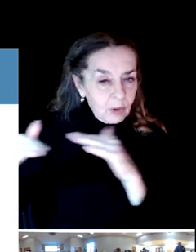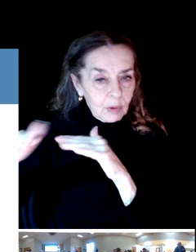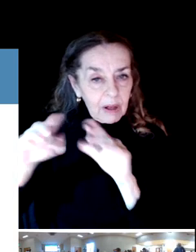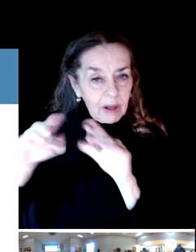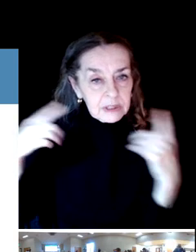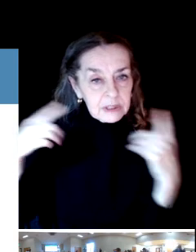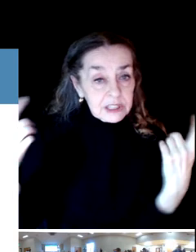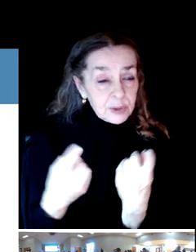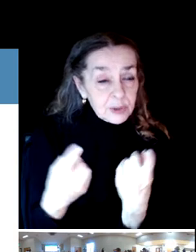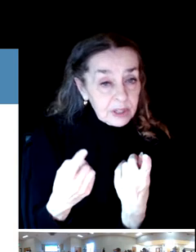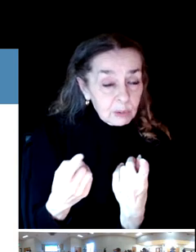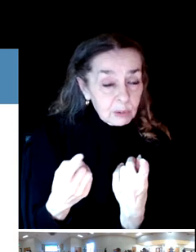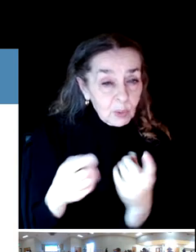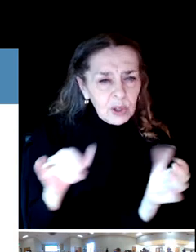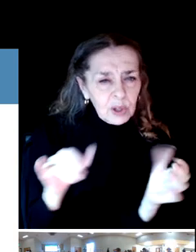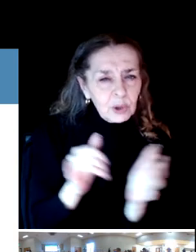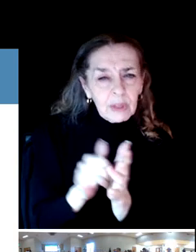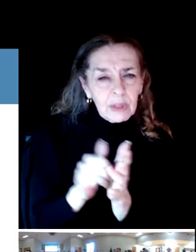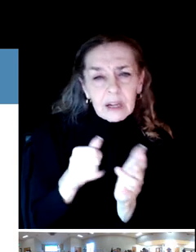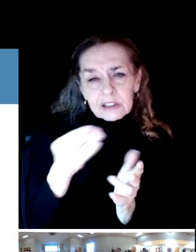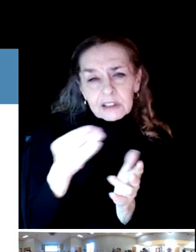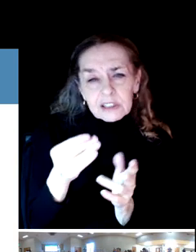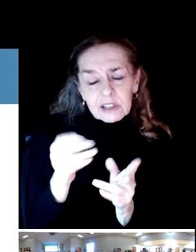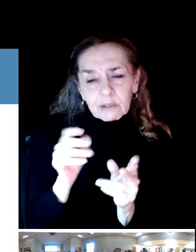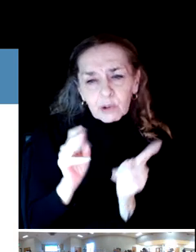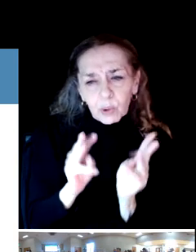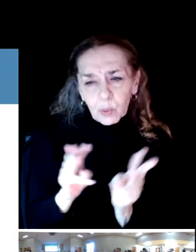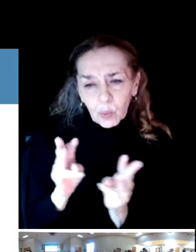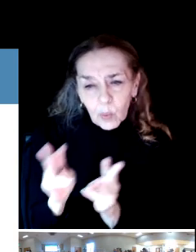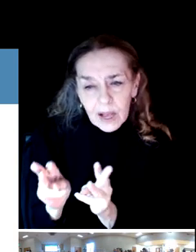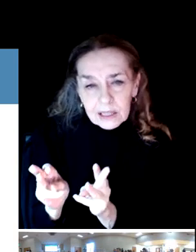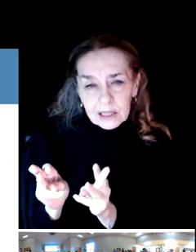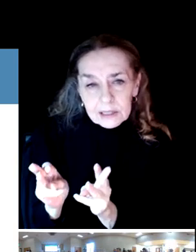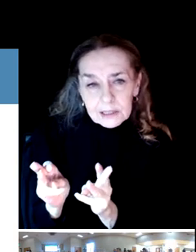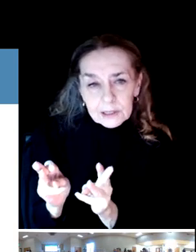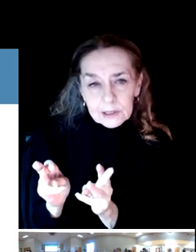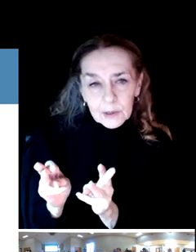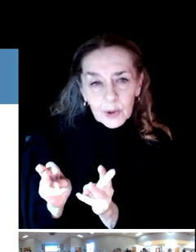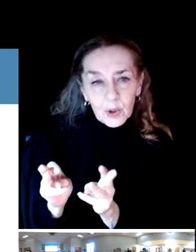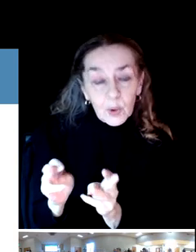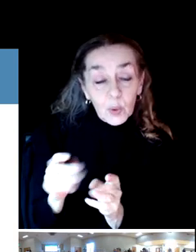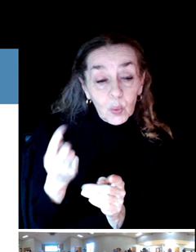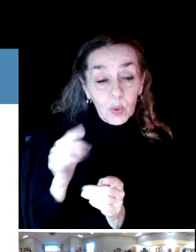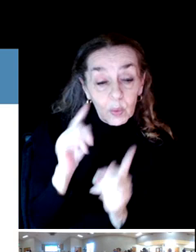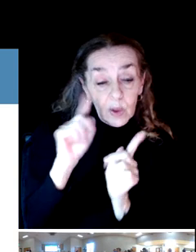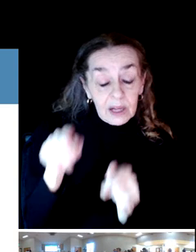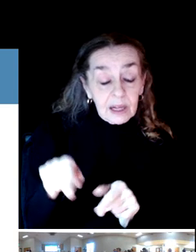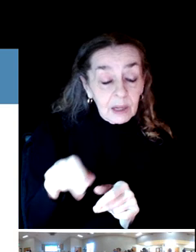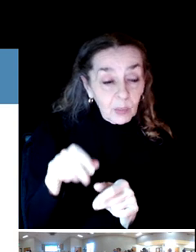Again, this week we went and inventoried all the components.